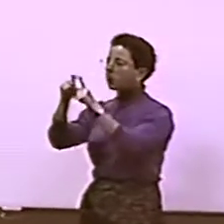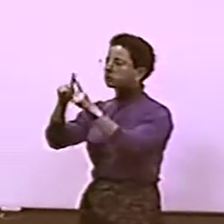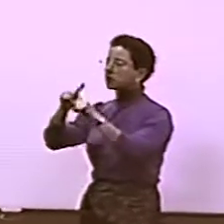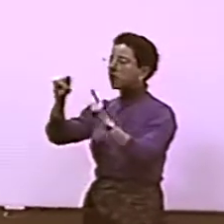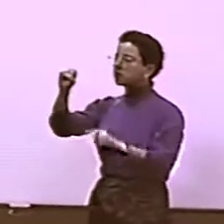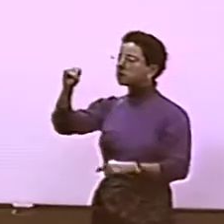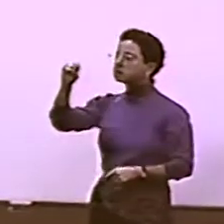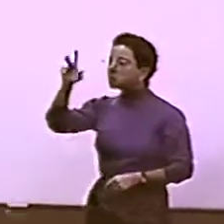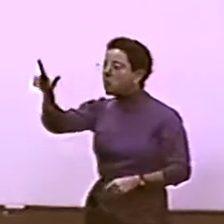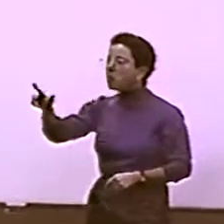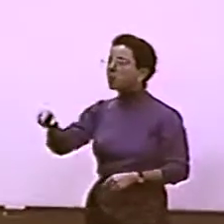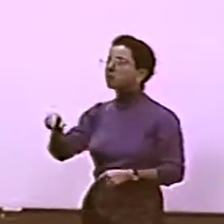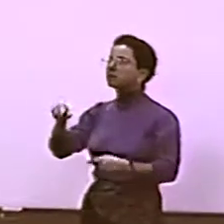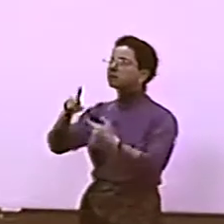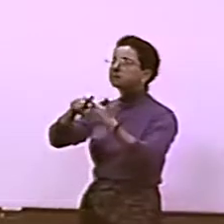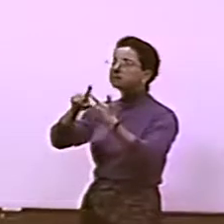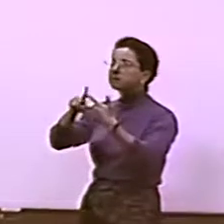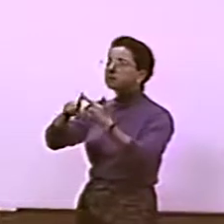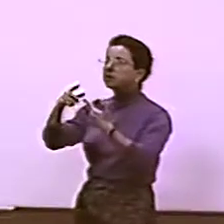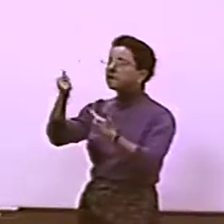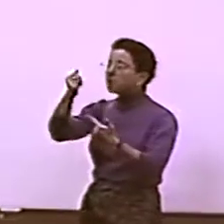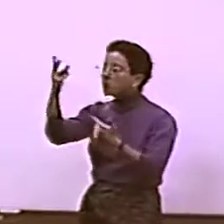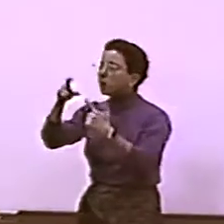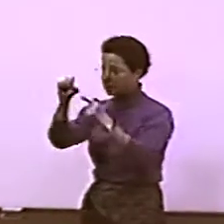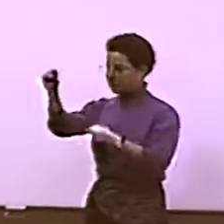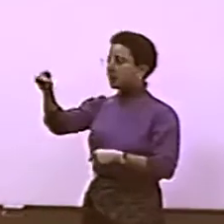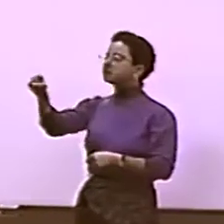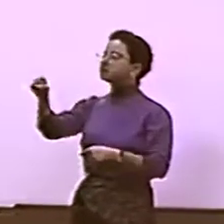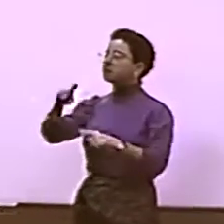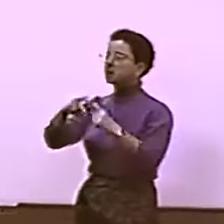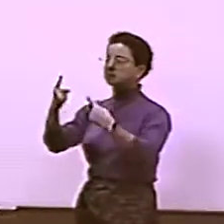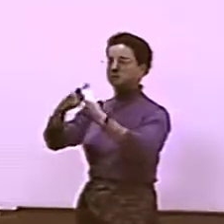HE SIGNS VERY DIFFERENT, SO IT SEEMS THAT...